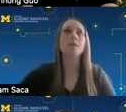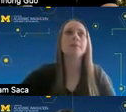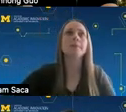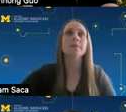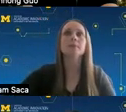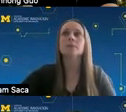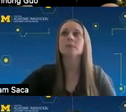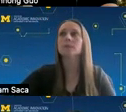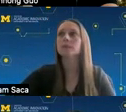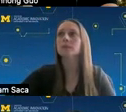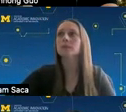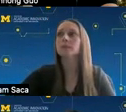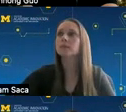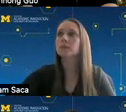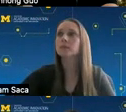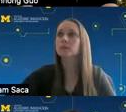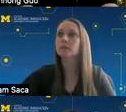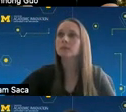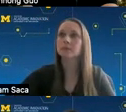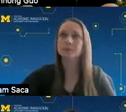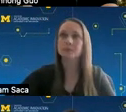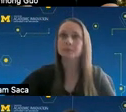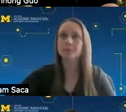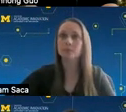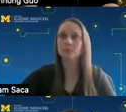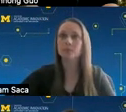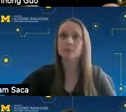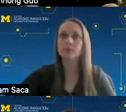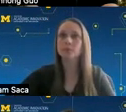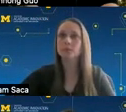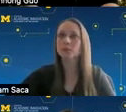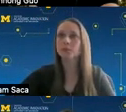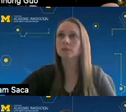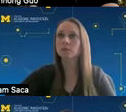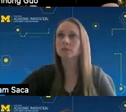xr enhanced online learning experiences my name is jeremy nelson i am the director of